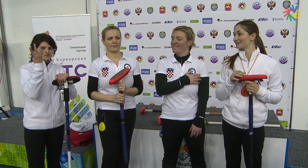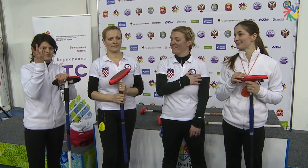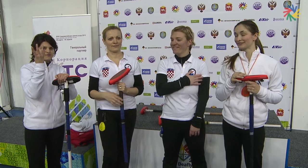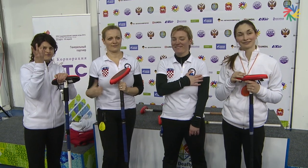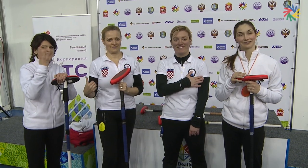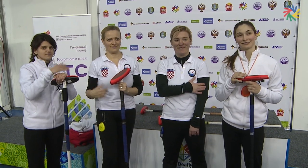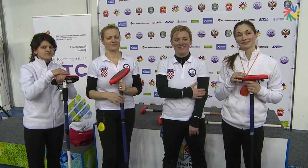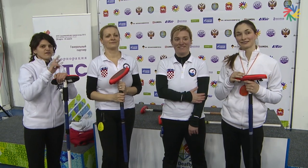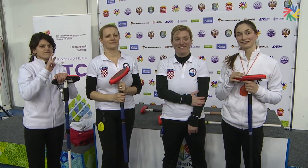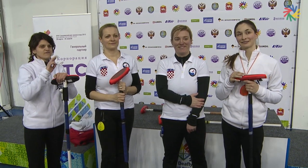I'm the fourth.